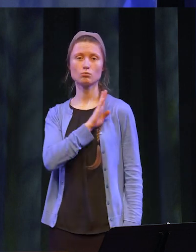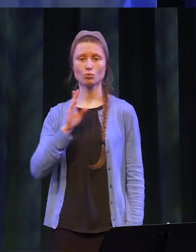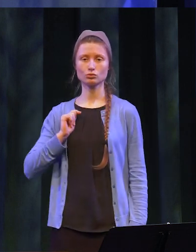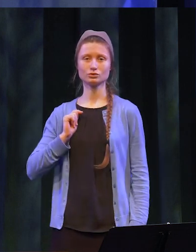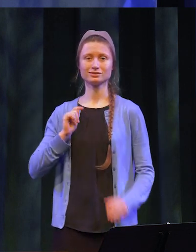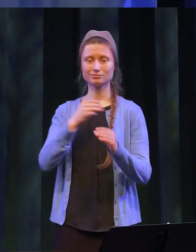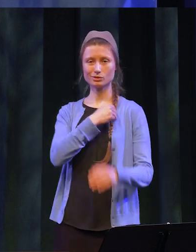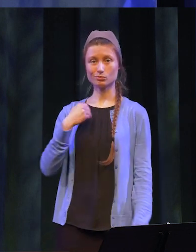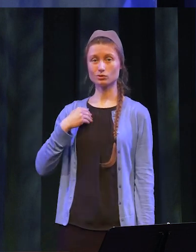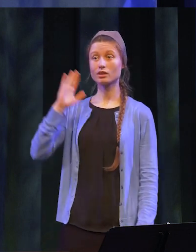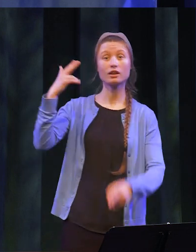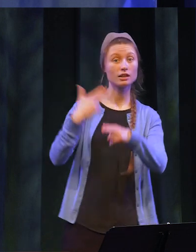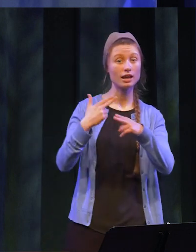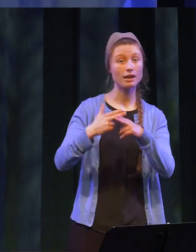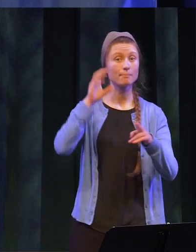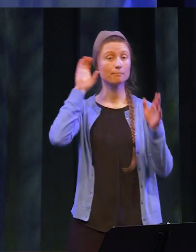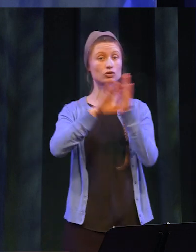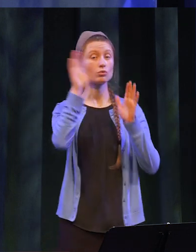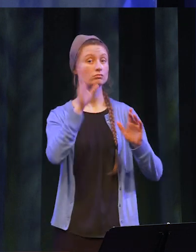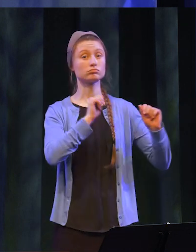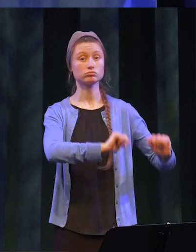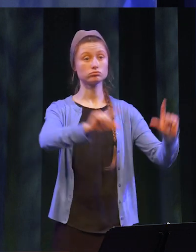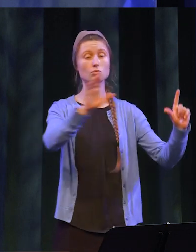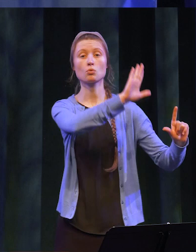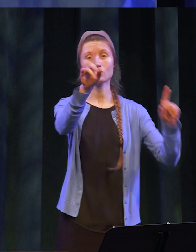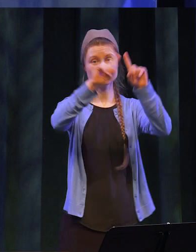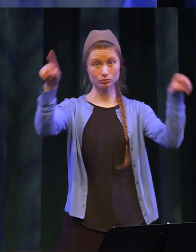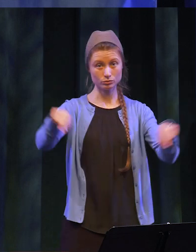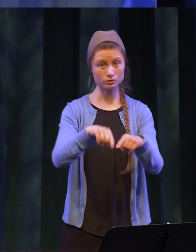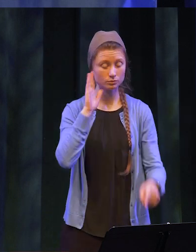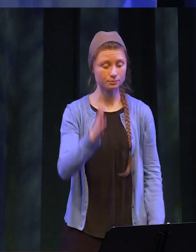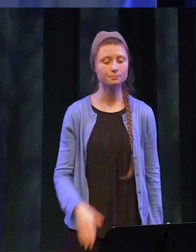whose names and photographs will be appearing on your screens.